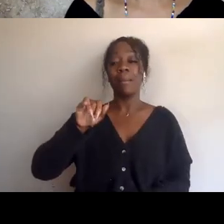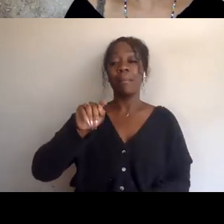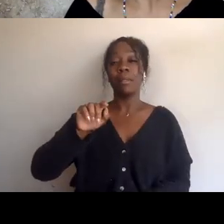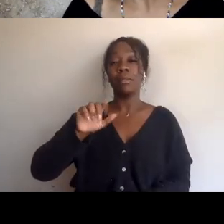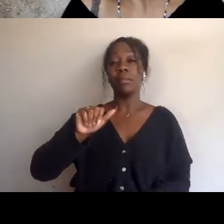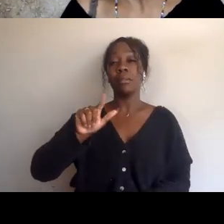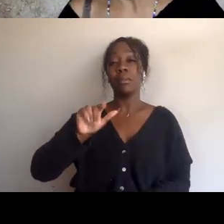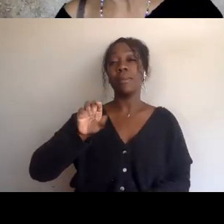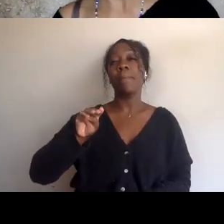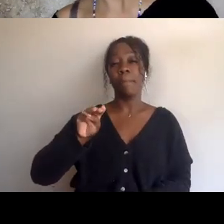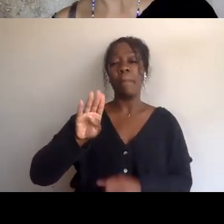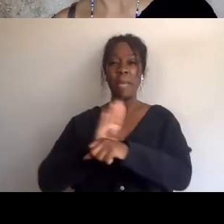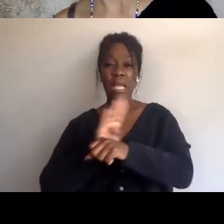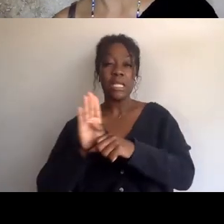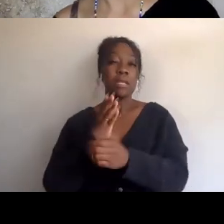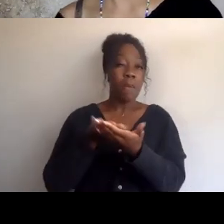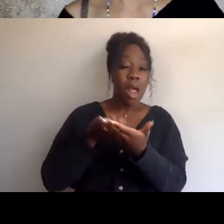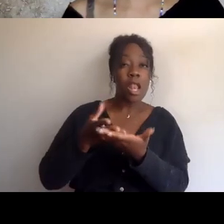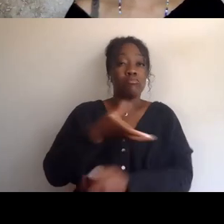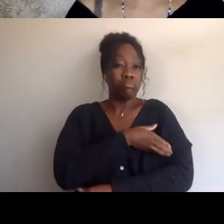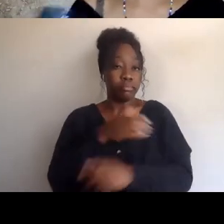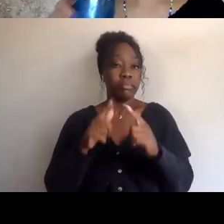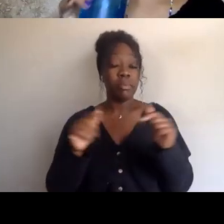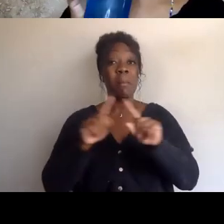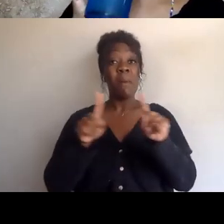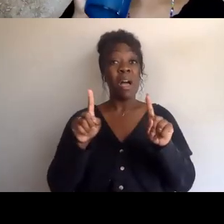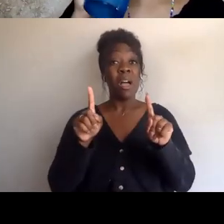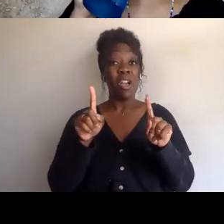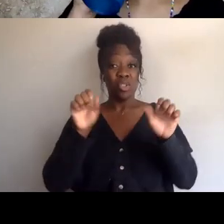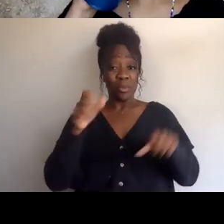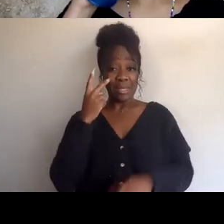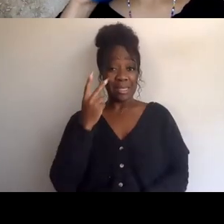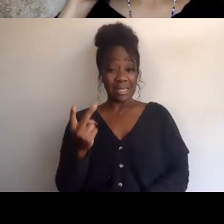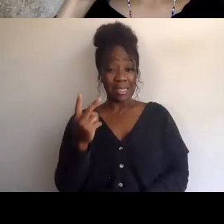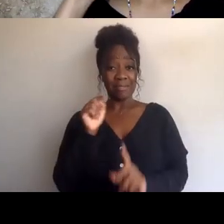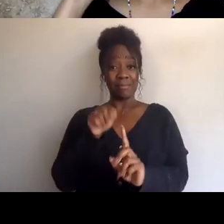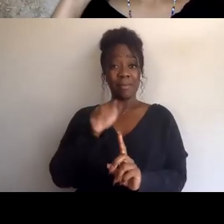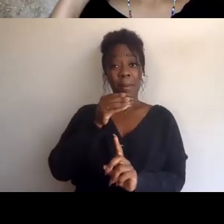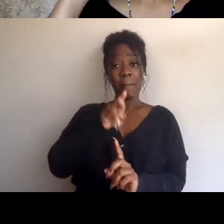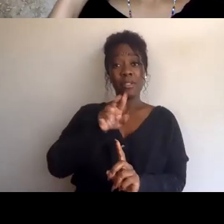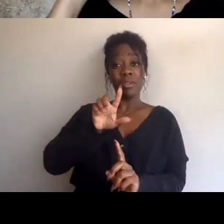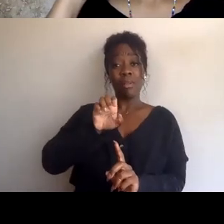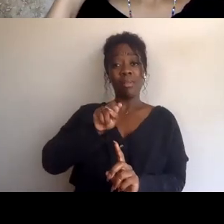If one would read this little pamphlet, one would see here that Mr. Lenin had precisely pointed out that all of the world